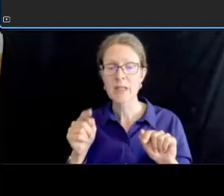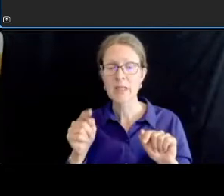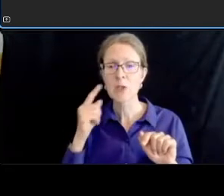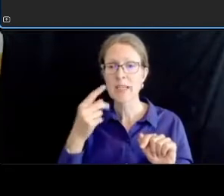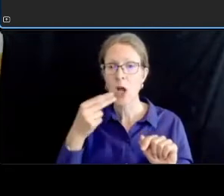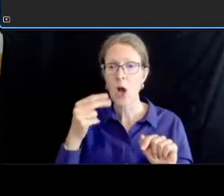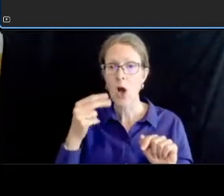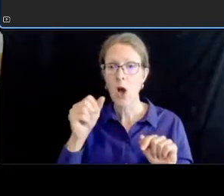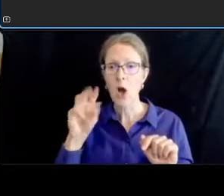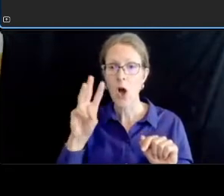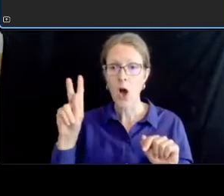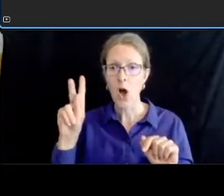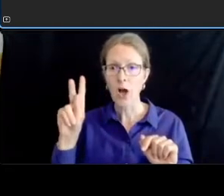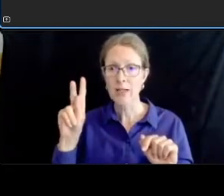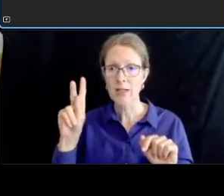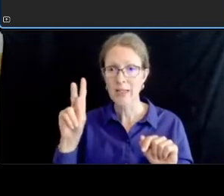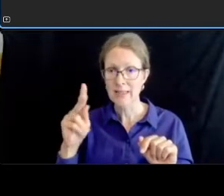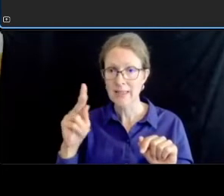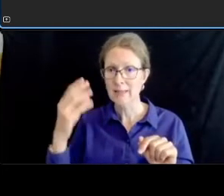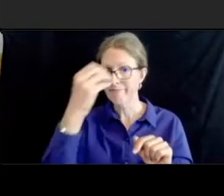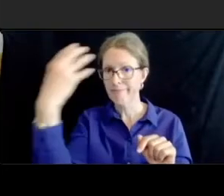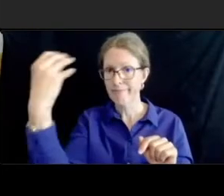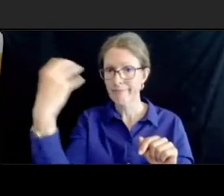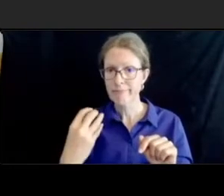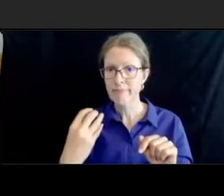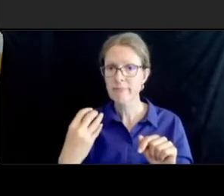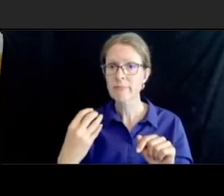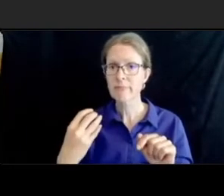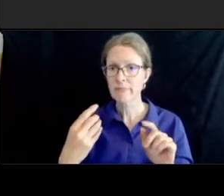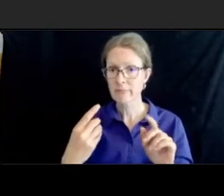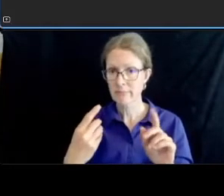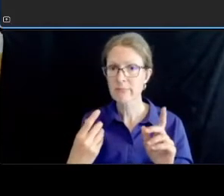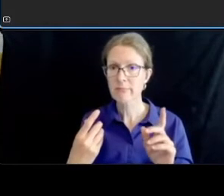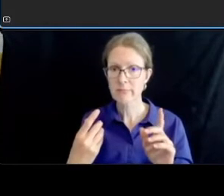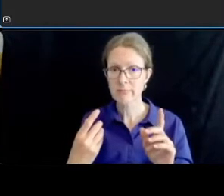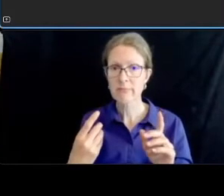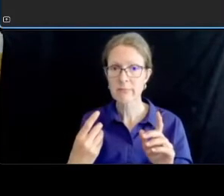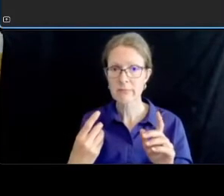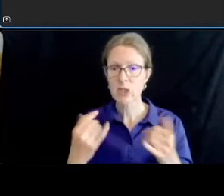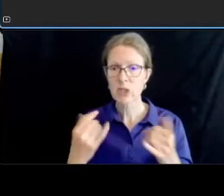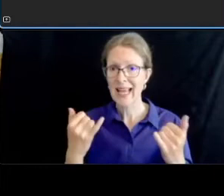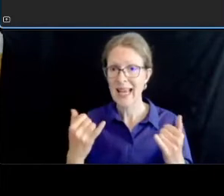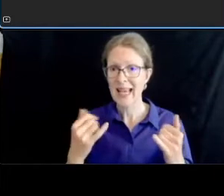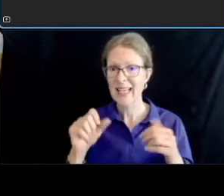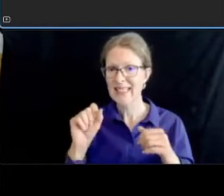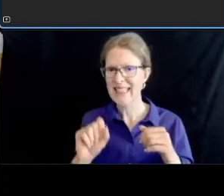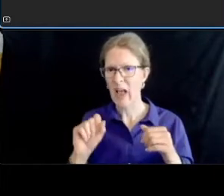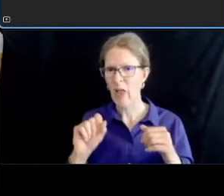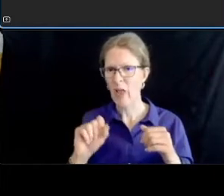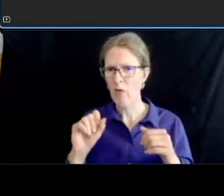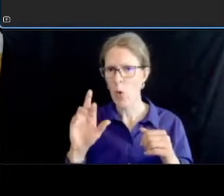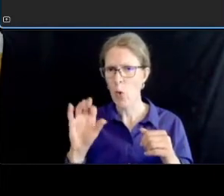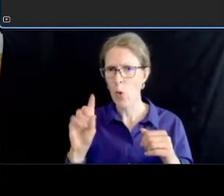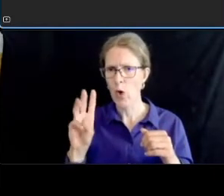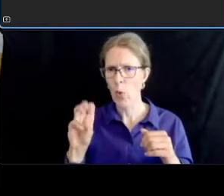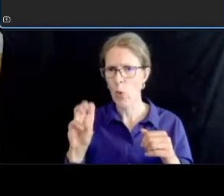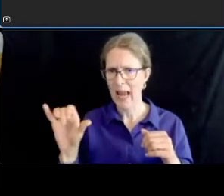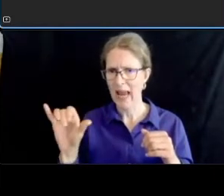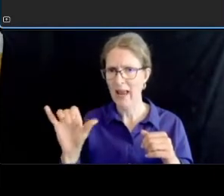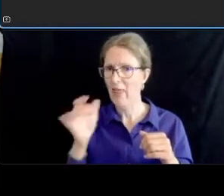today uh uh just south of ordway and that will remain in our concept so dedicated left turn lanes